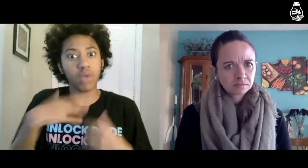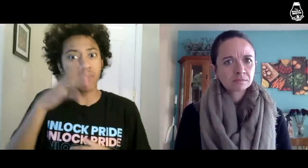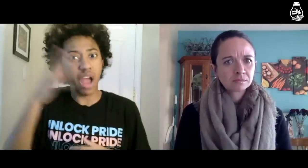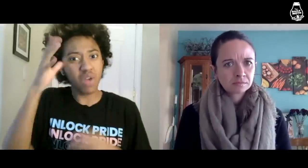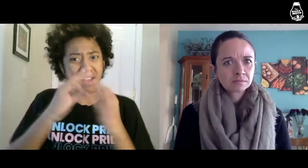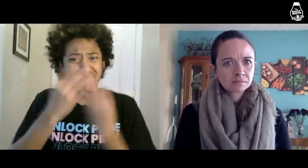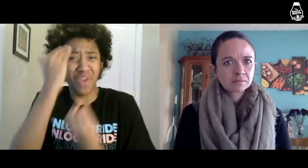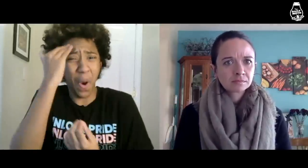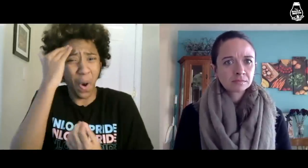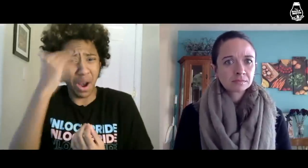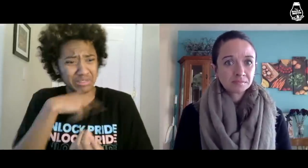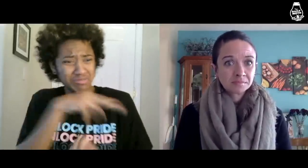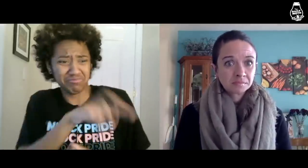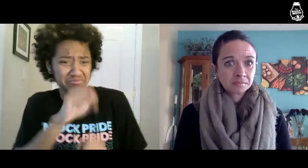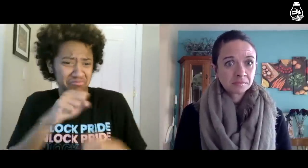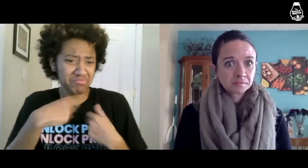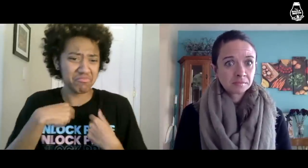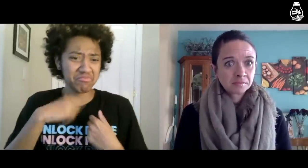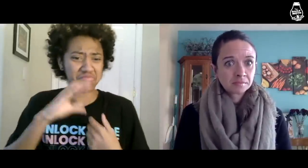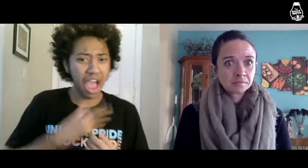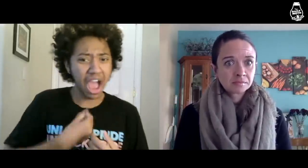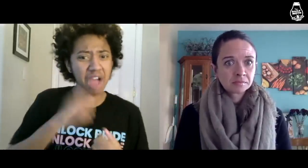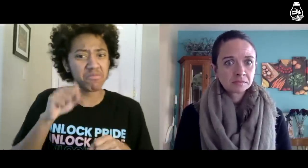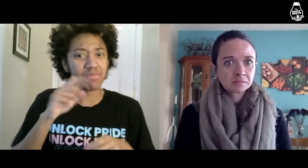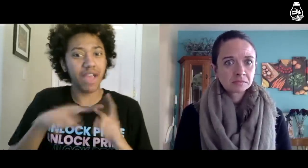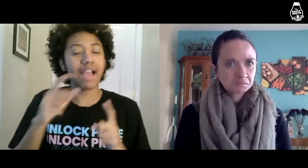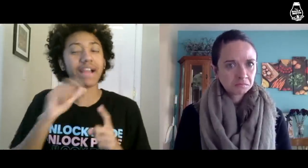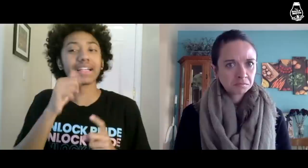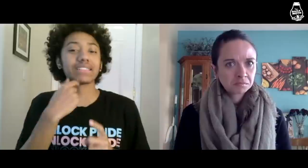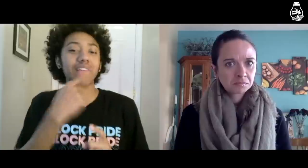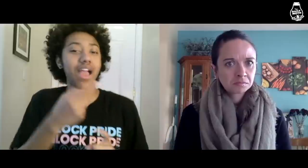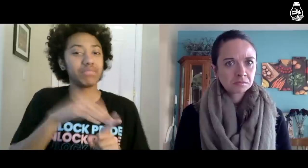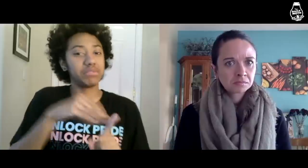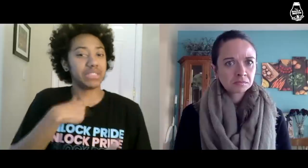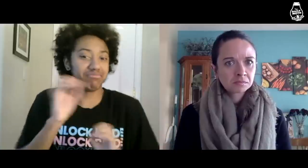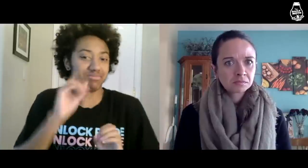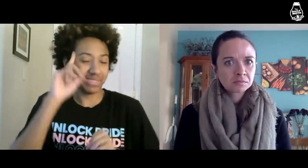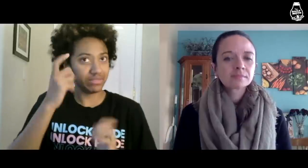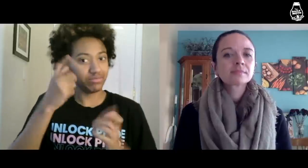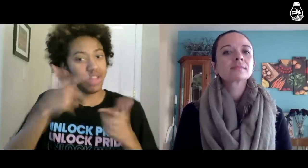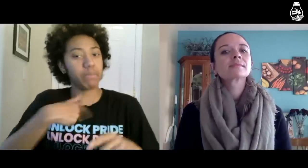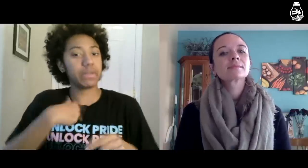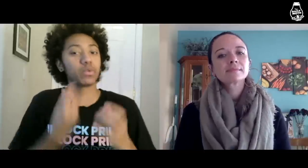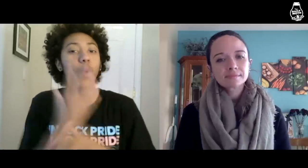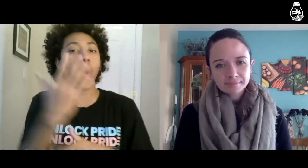Even though my parents and family knew that I was trans, they didn’t tell me because they let me grow and